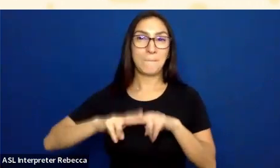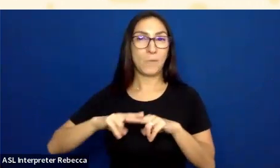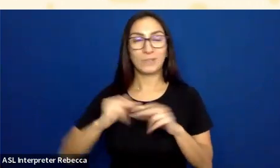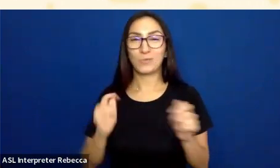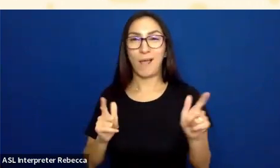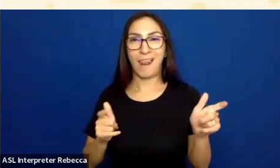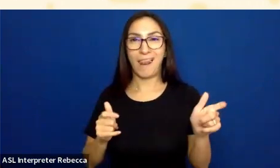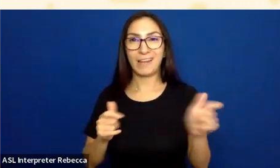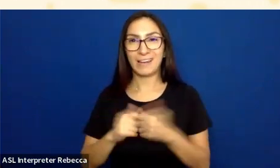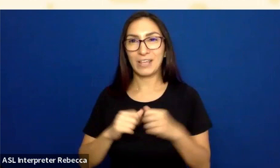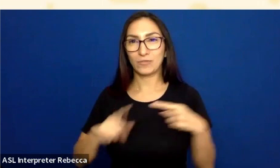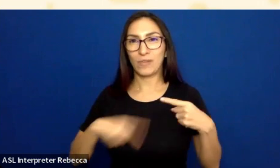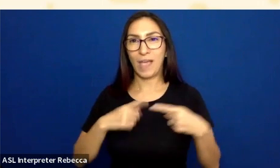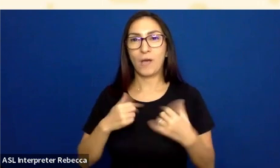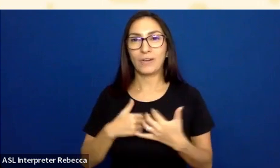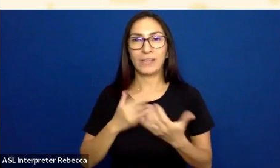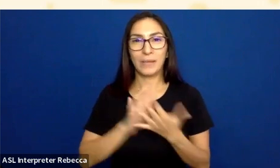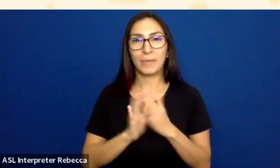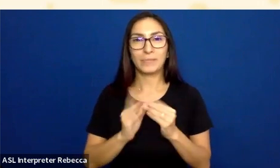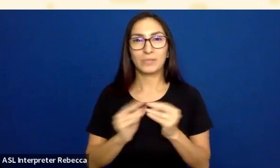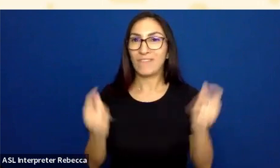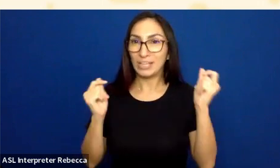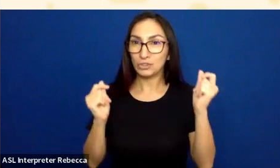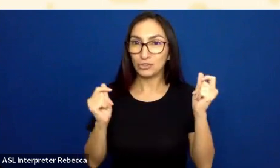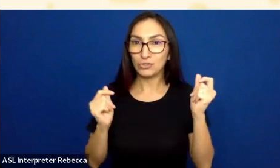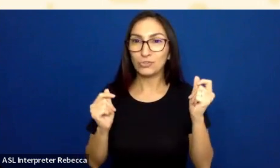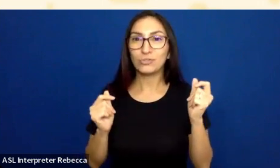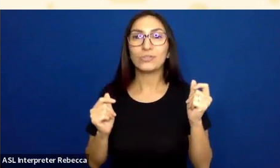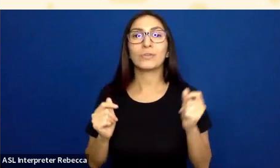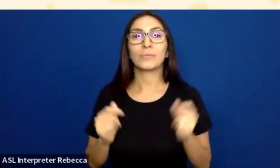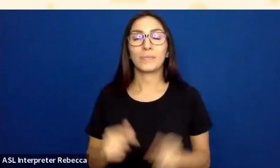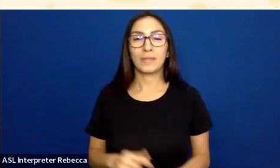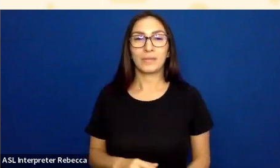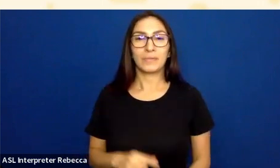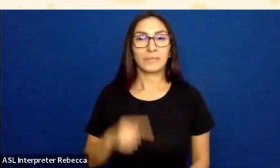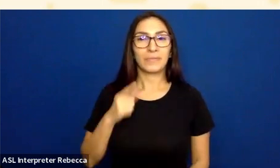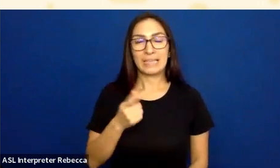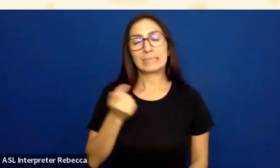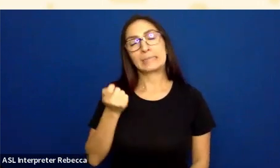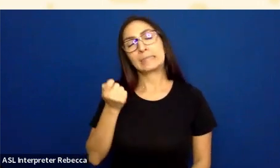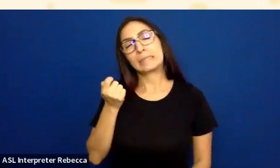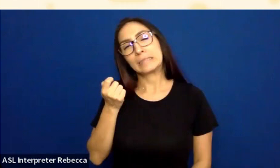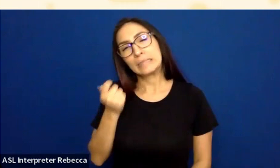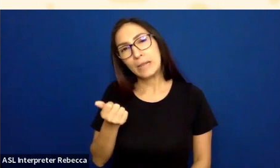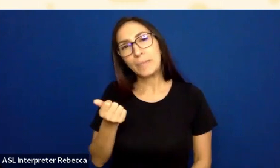where it gets faster. But this is going to be a little bit more than those 15.